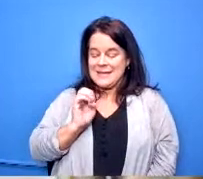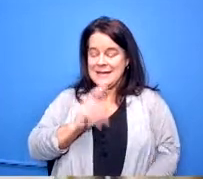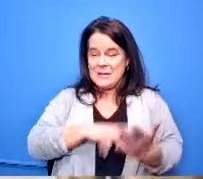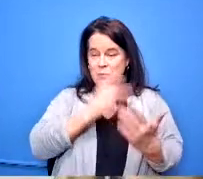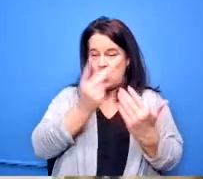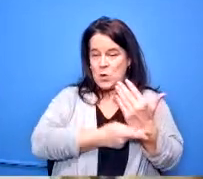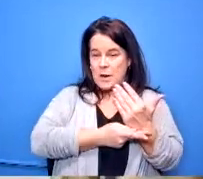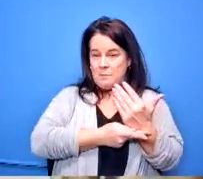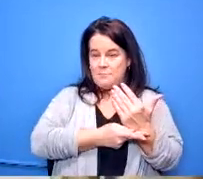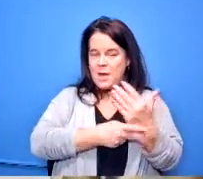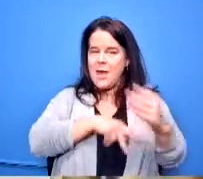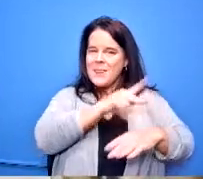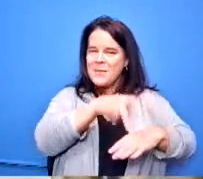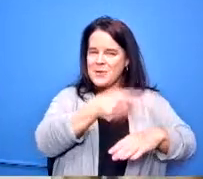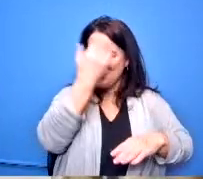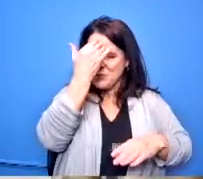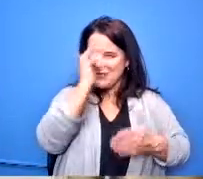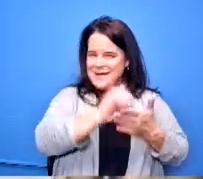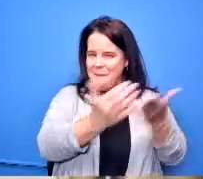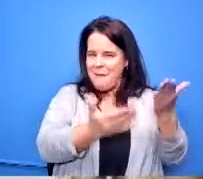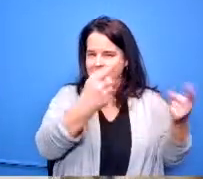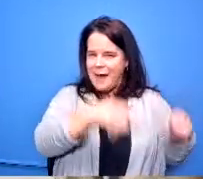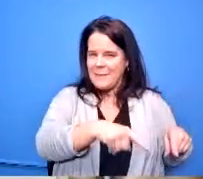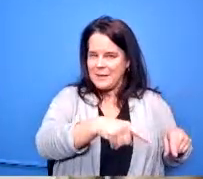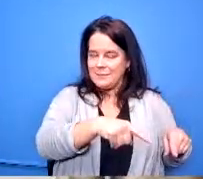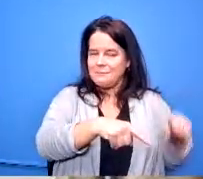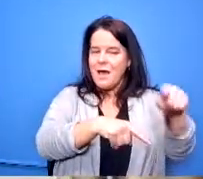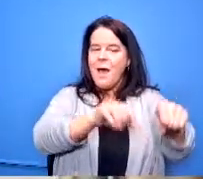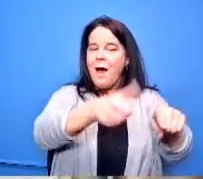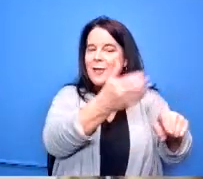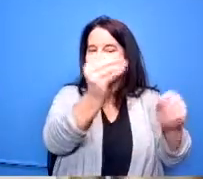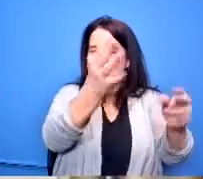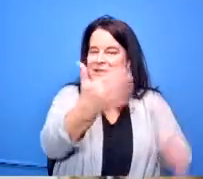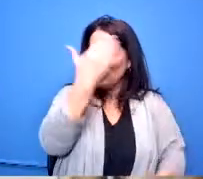that might happen and the other core teachers know it might happen so i'm going to miss algebra